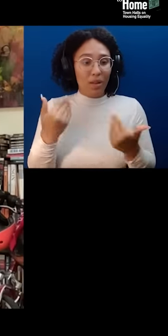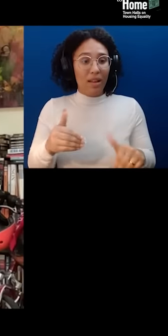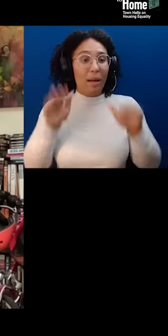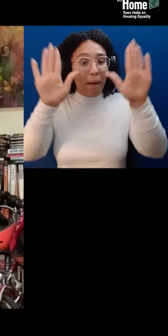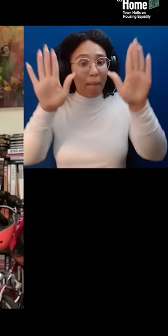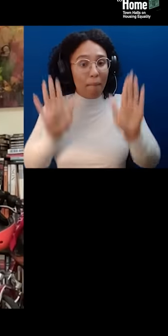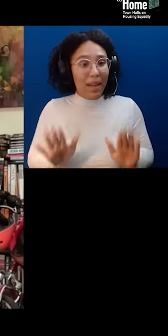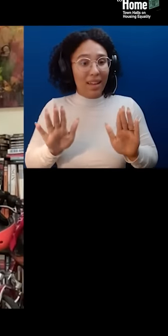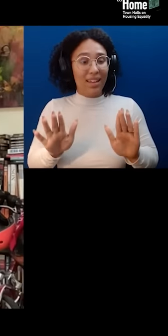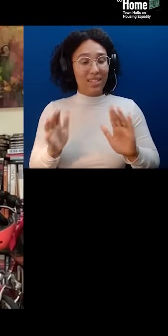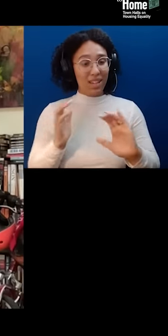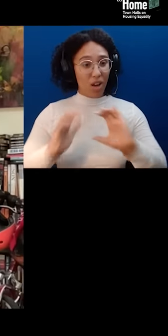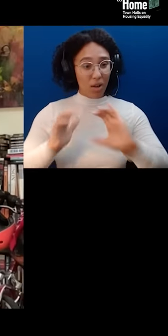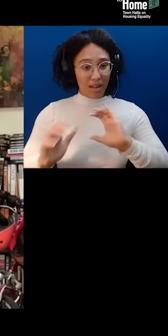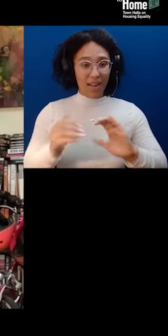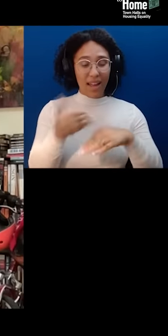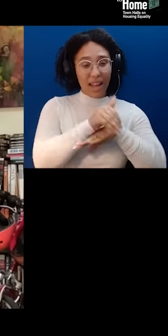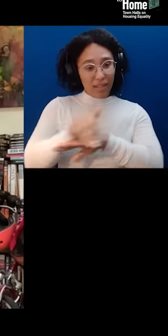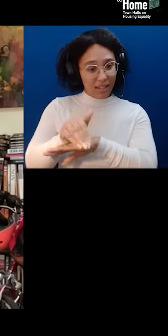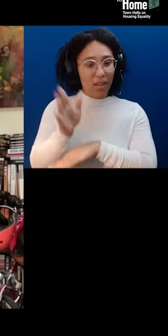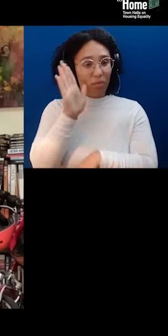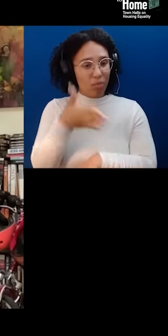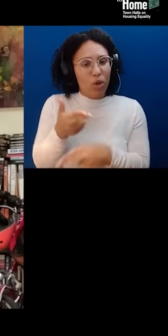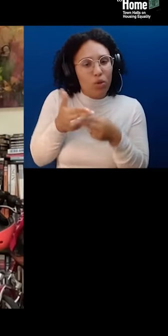we begin with a short performance by a gifted musician.